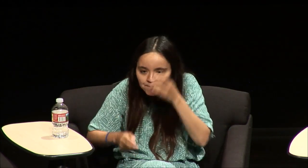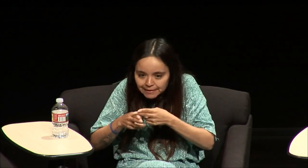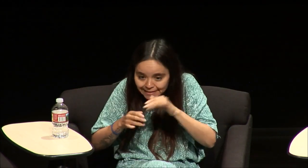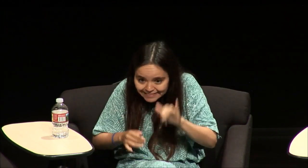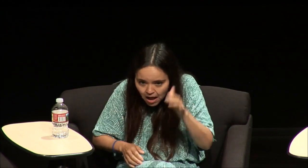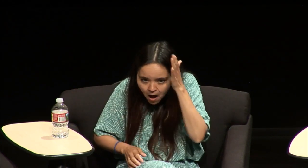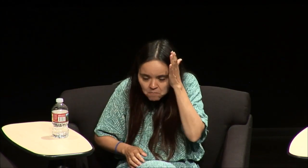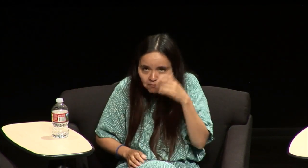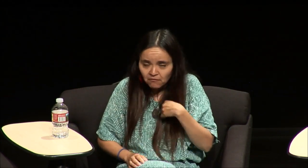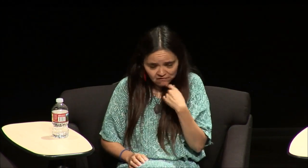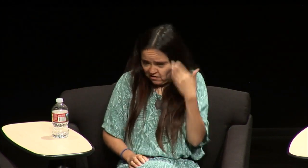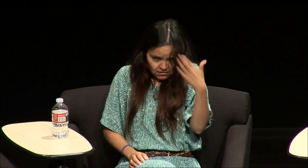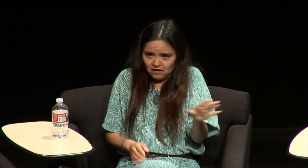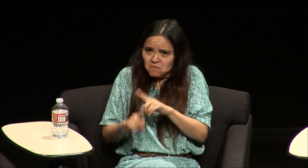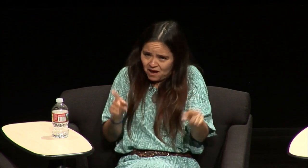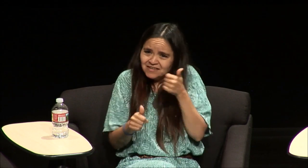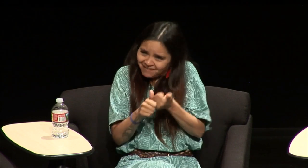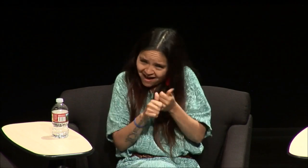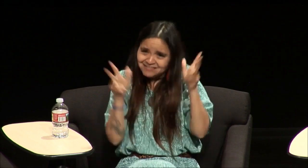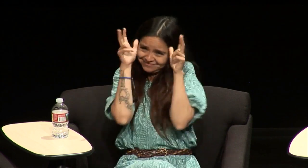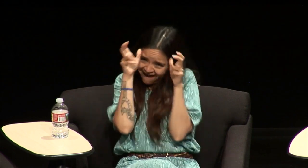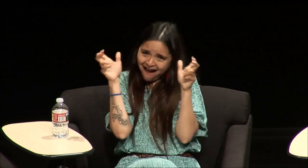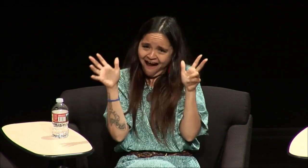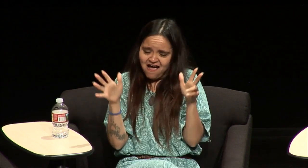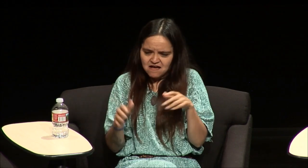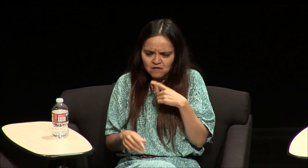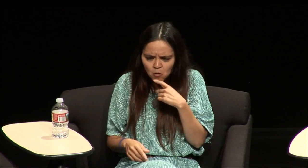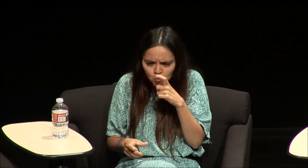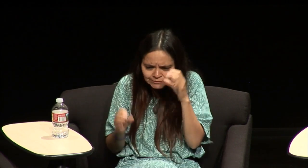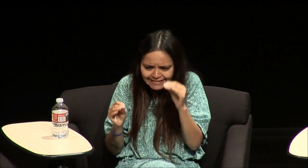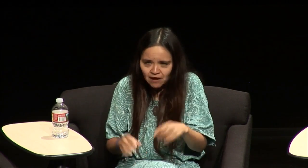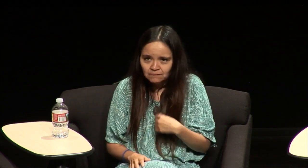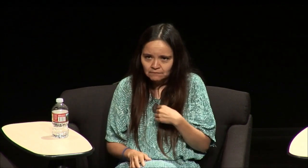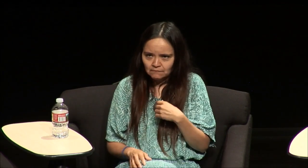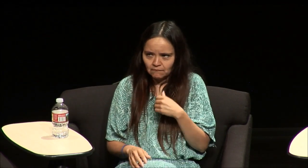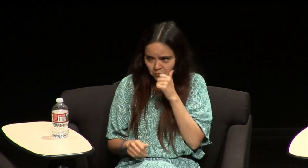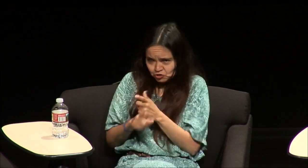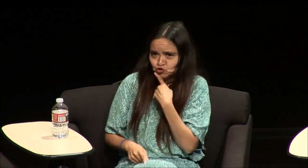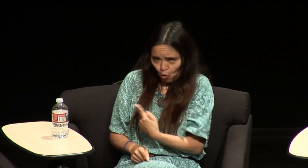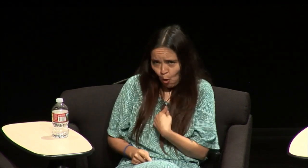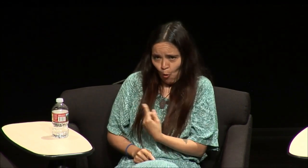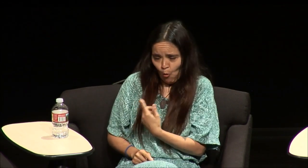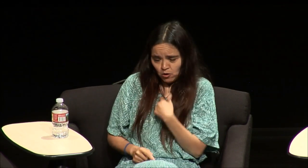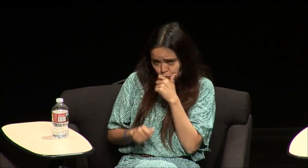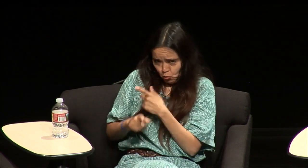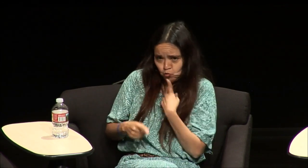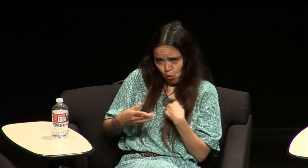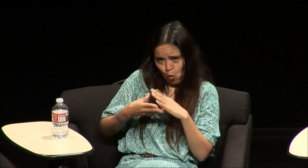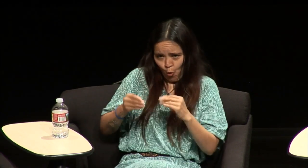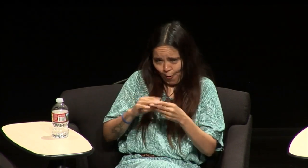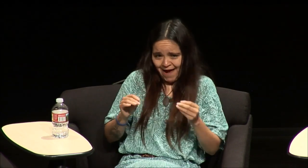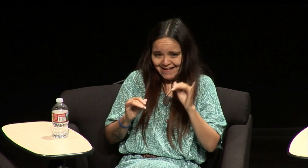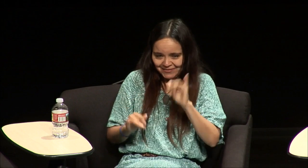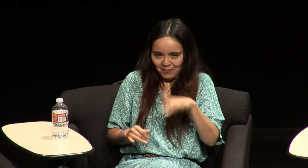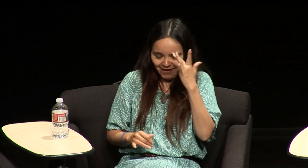that's a Cabbage Patch doll and I was like I don't know but it's devil I know it's the devil and my teachers like who tell you that like my sister told me